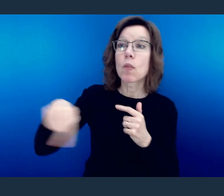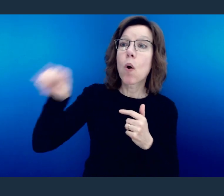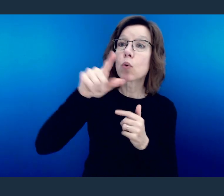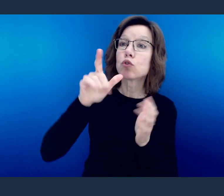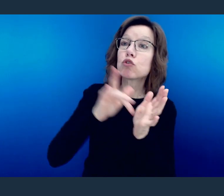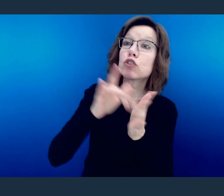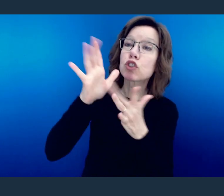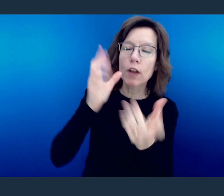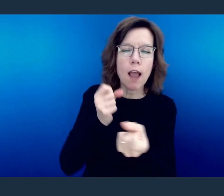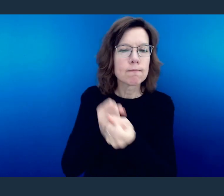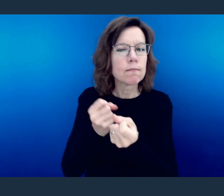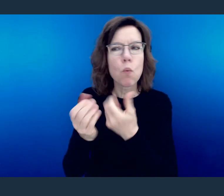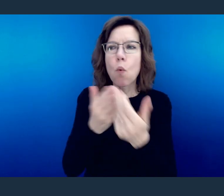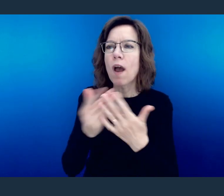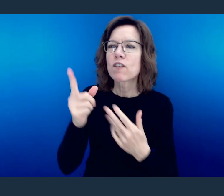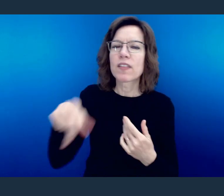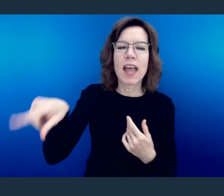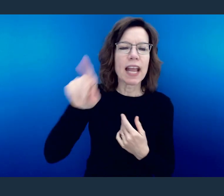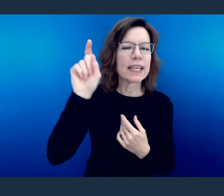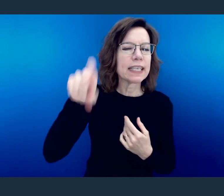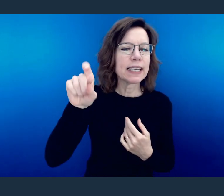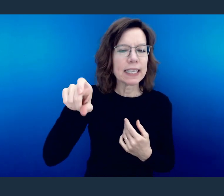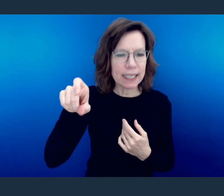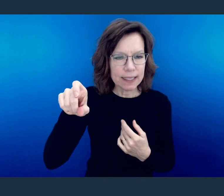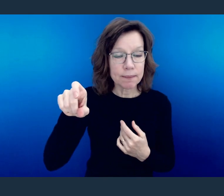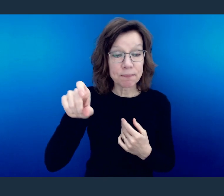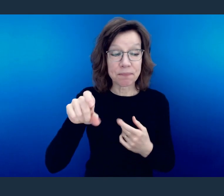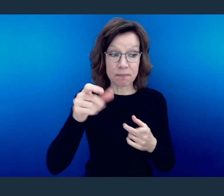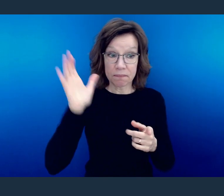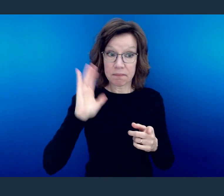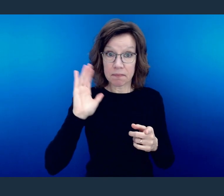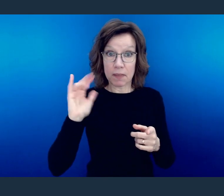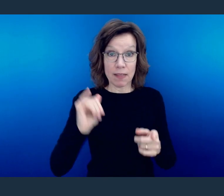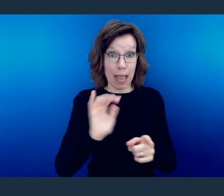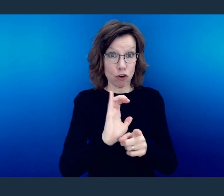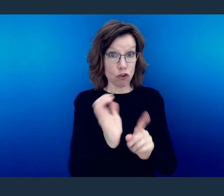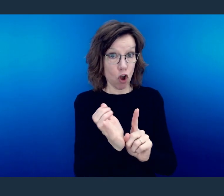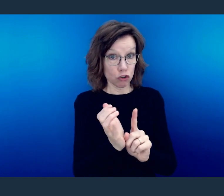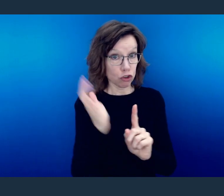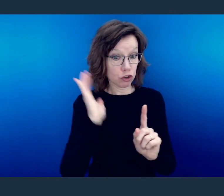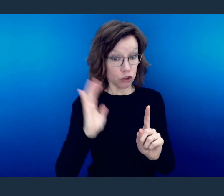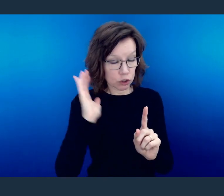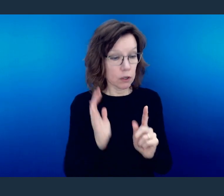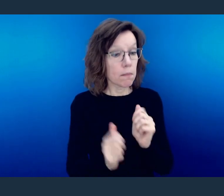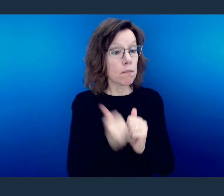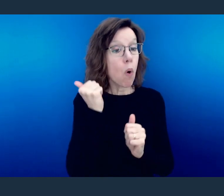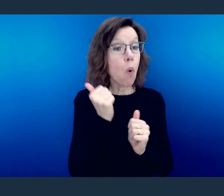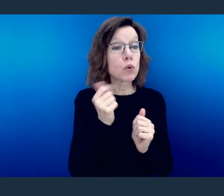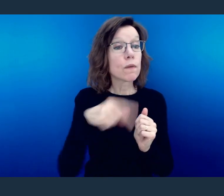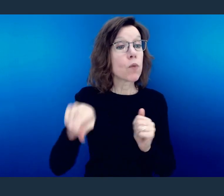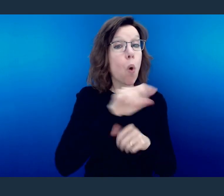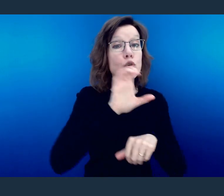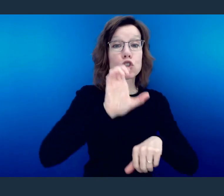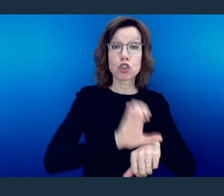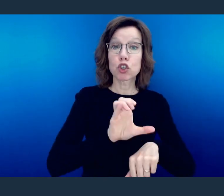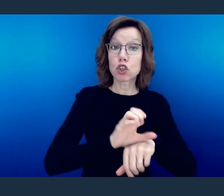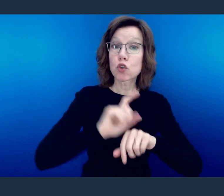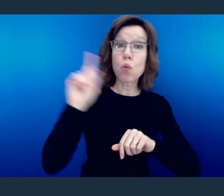When you get in to the context and the culture here, most of the churches in this time period